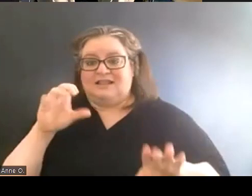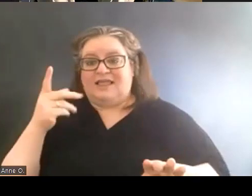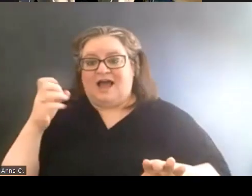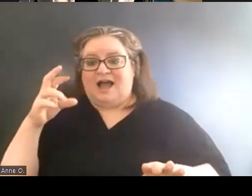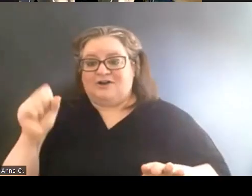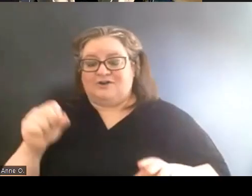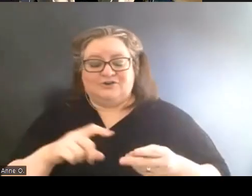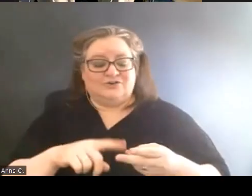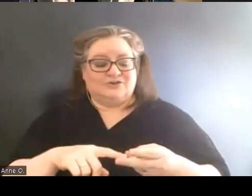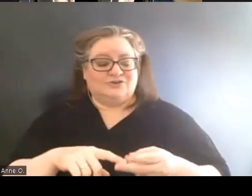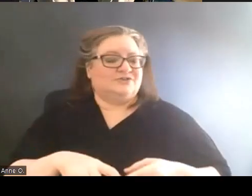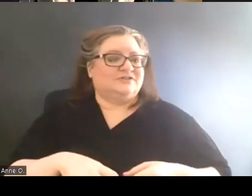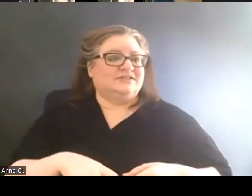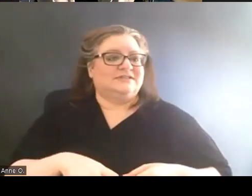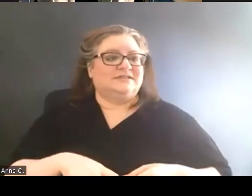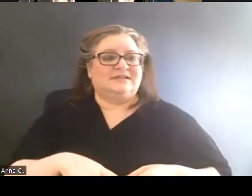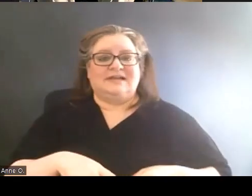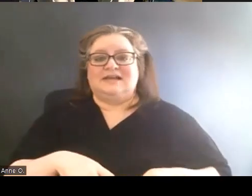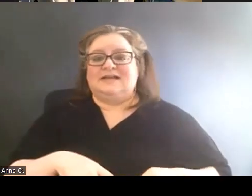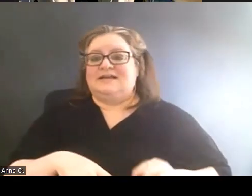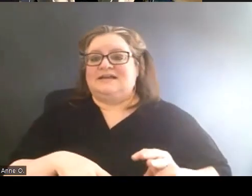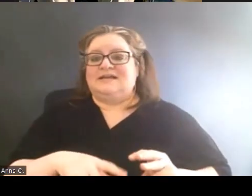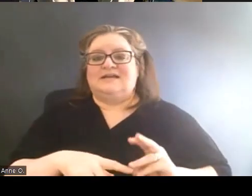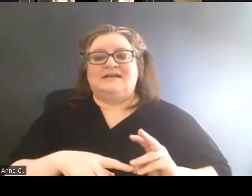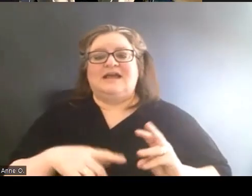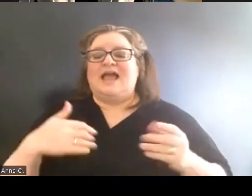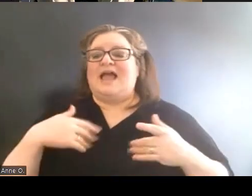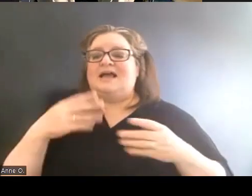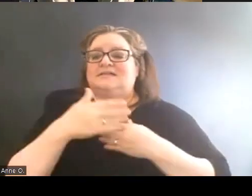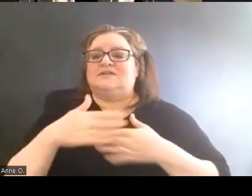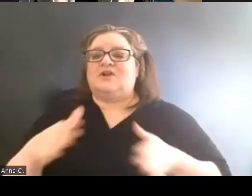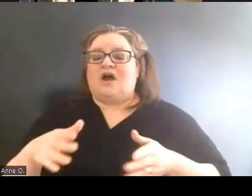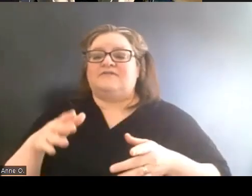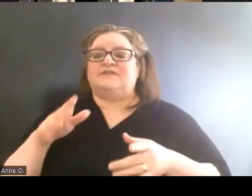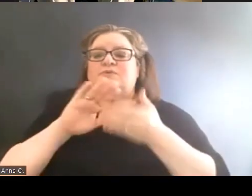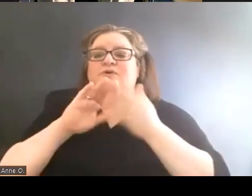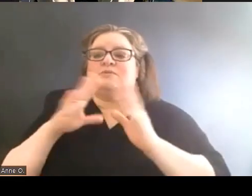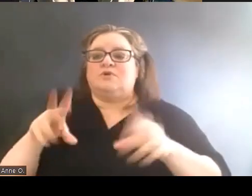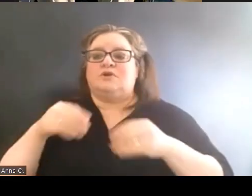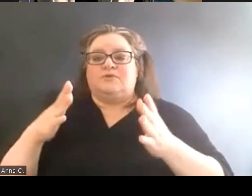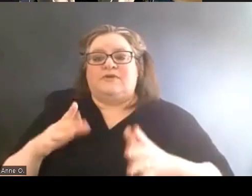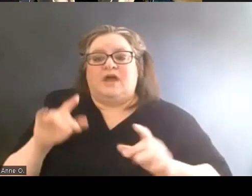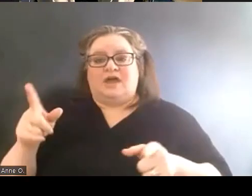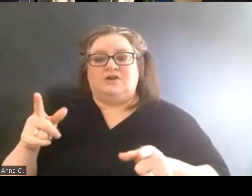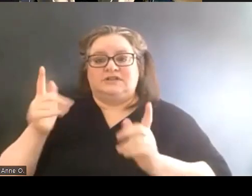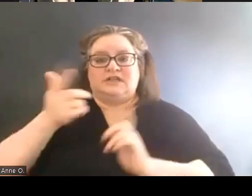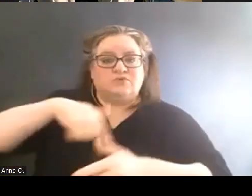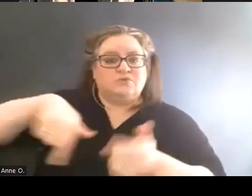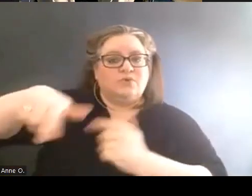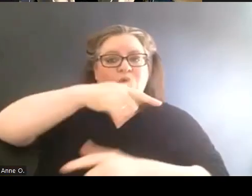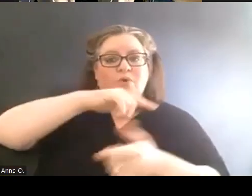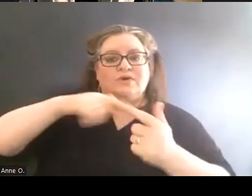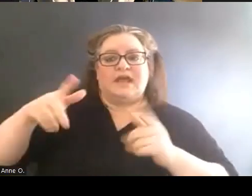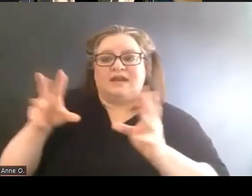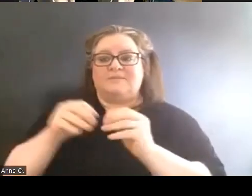where community providers can rotate through and meet with students. It's a really beautiful space.